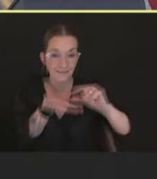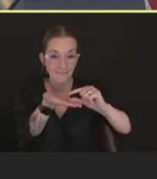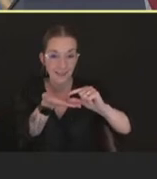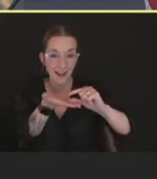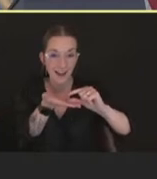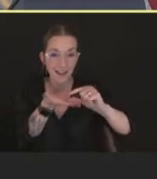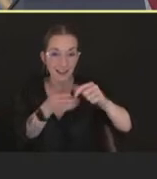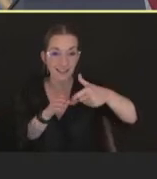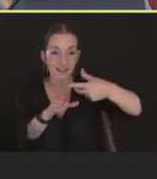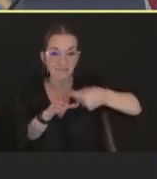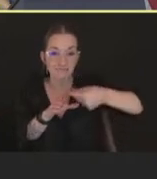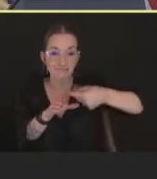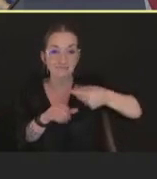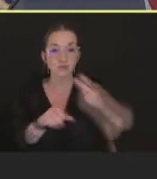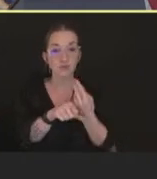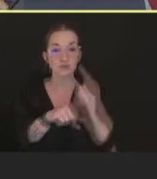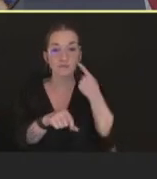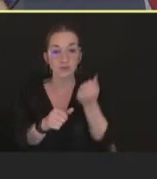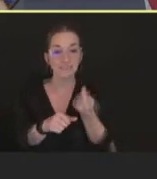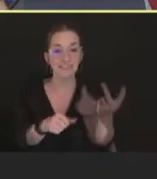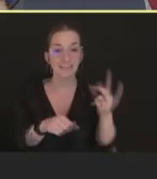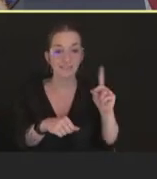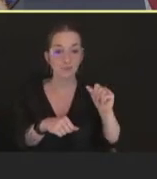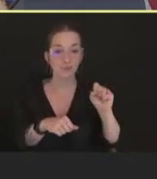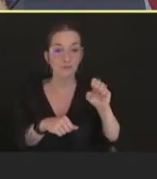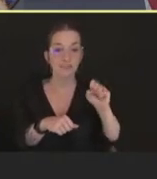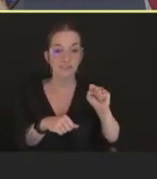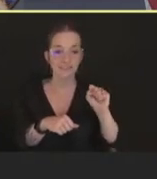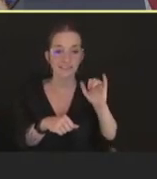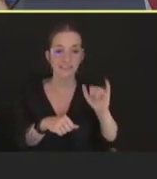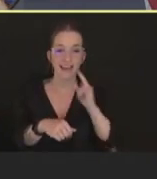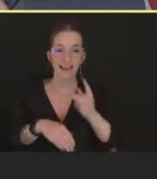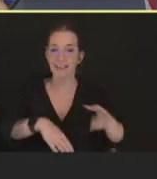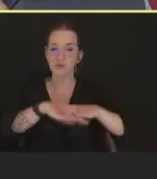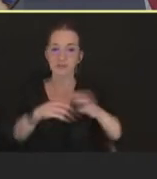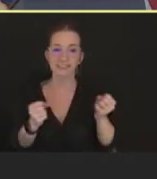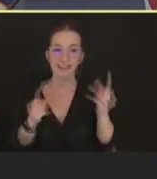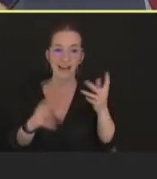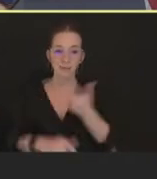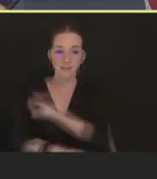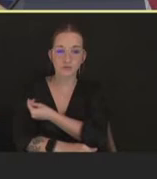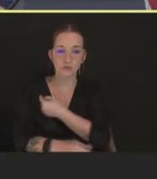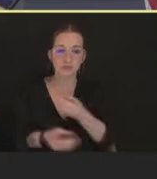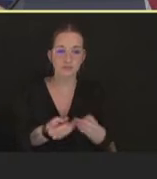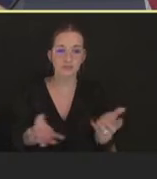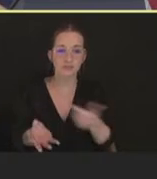which really greatly increased the number of vaccine doses that were available. Next slide.